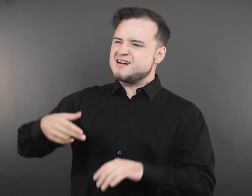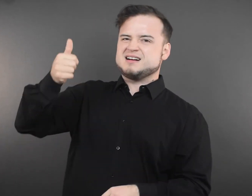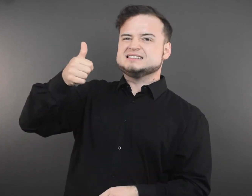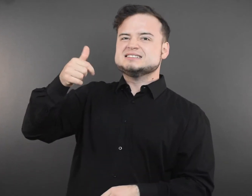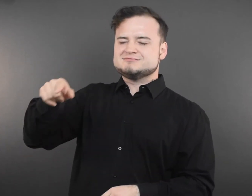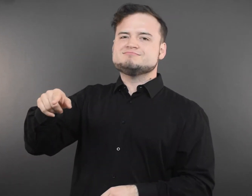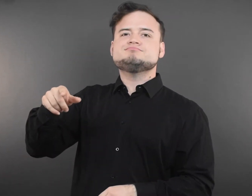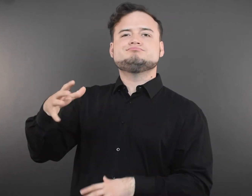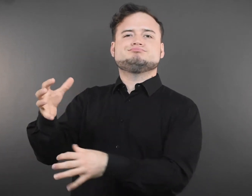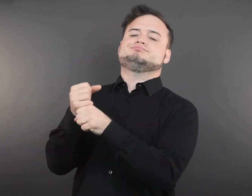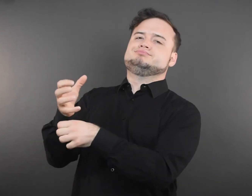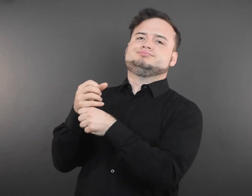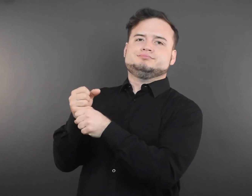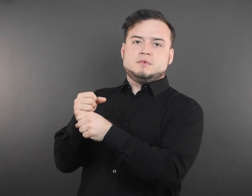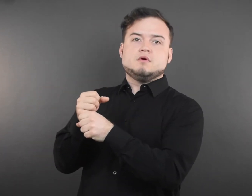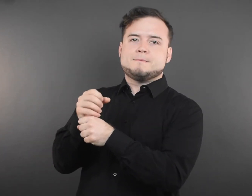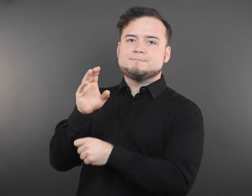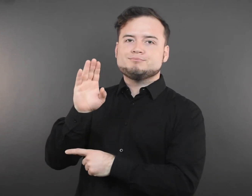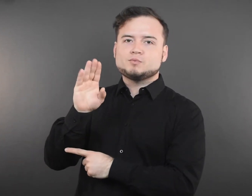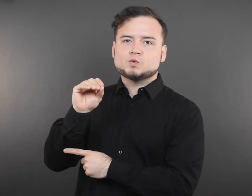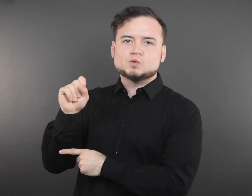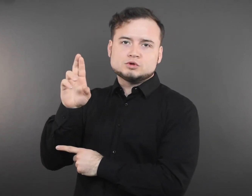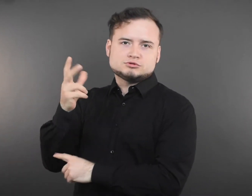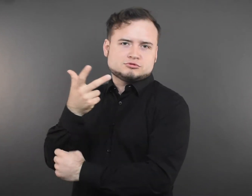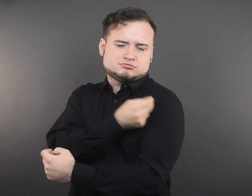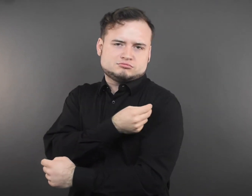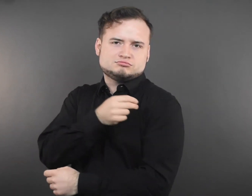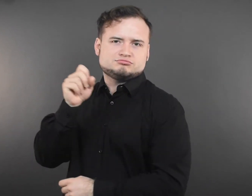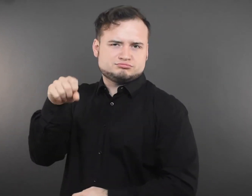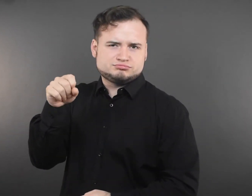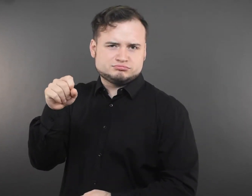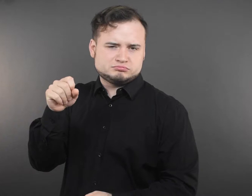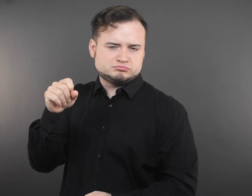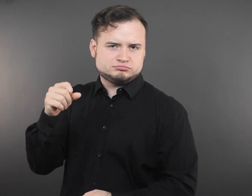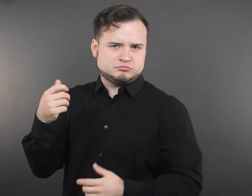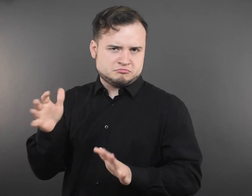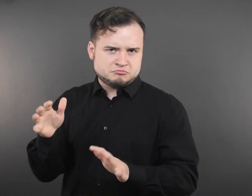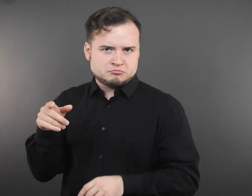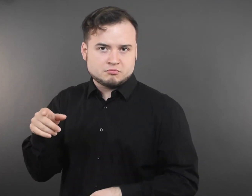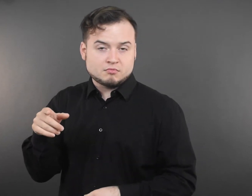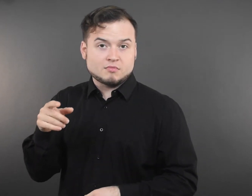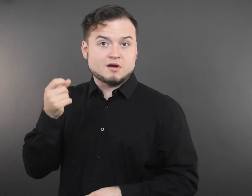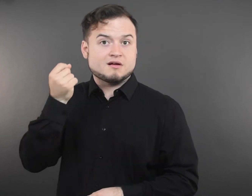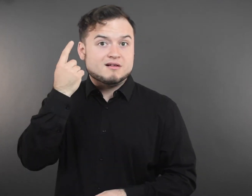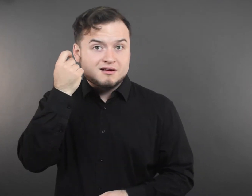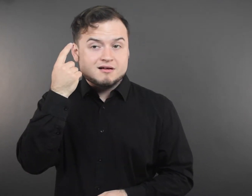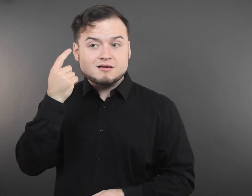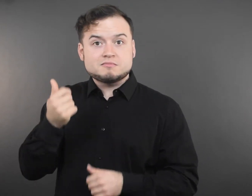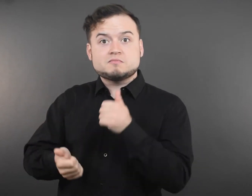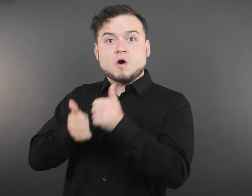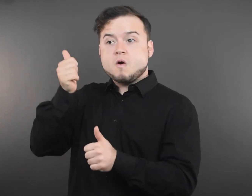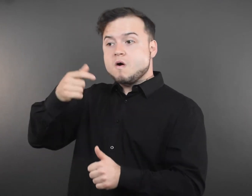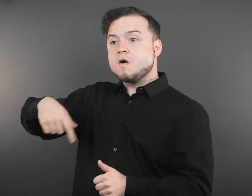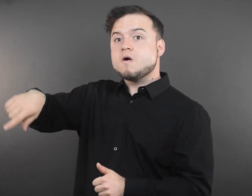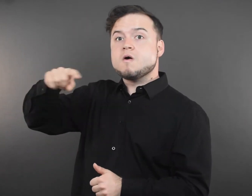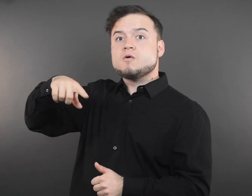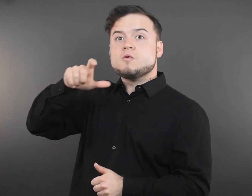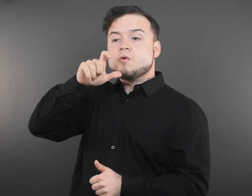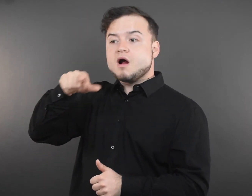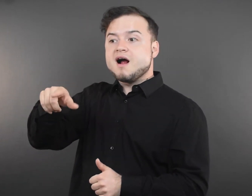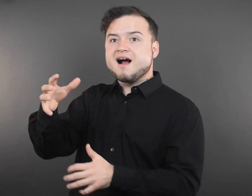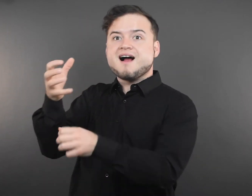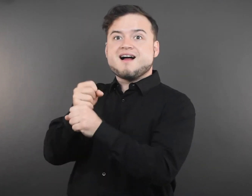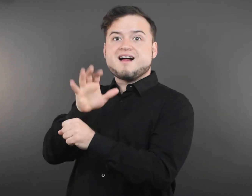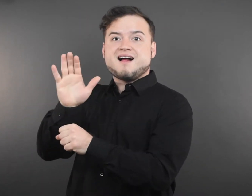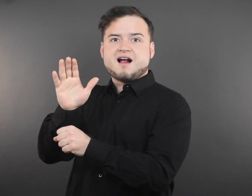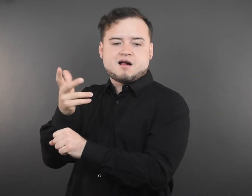older Americans received their last dose (either their primary series or their first booster dose)